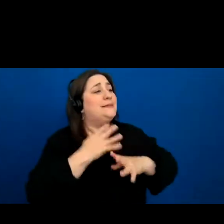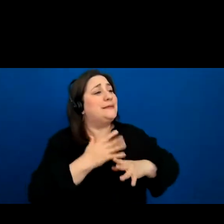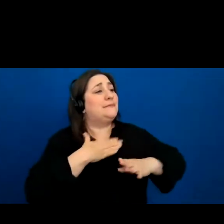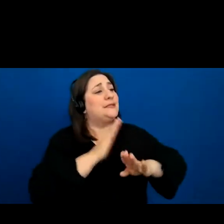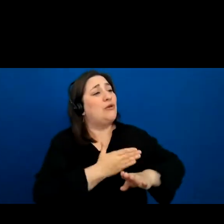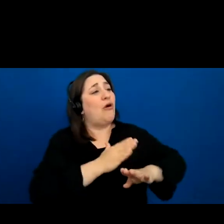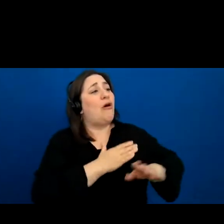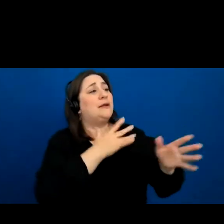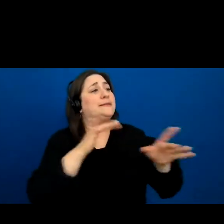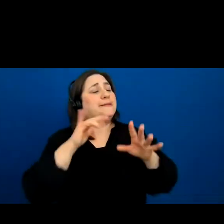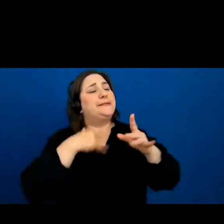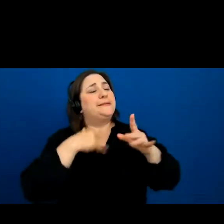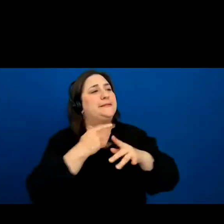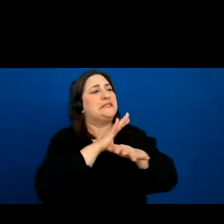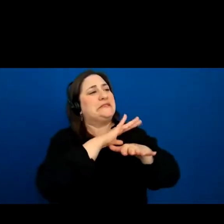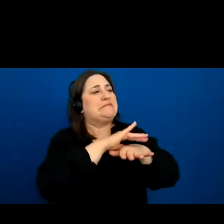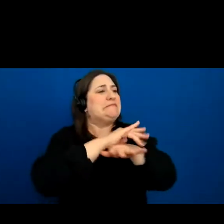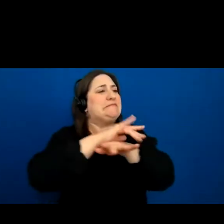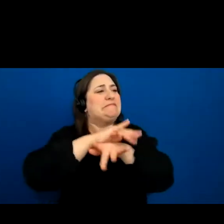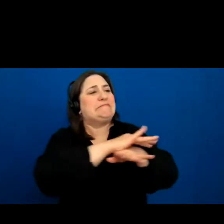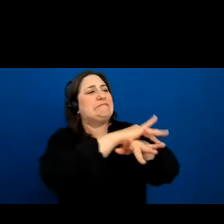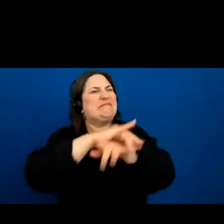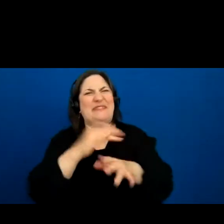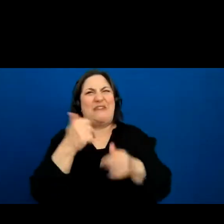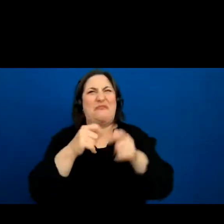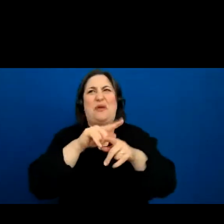buzzing and pestering and getting swatted away by the rest of the animal people.